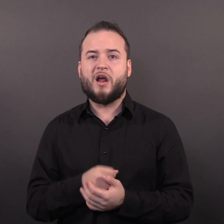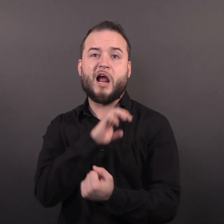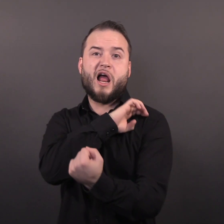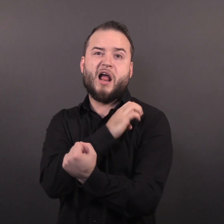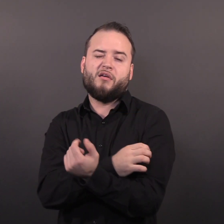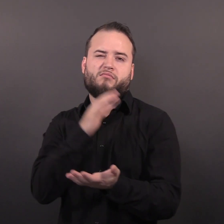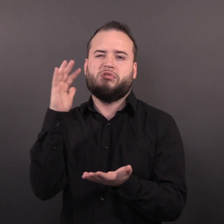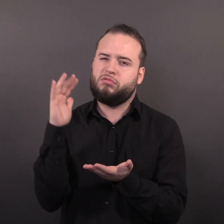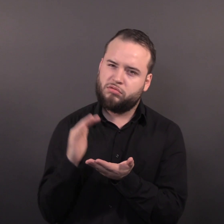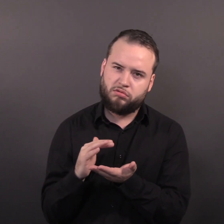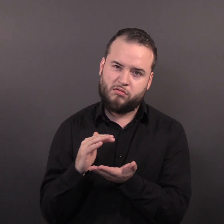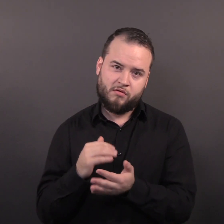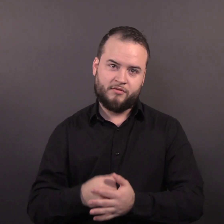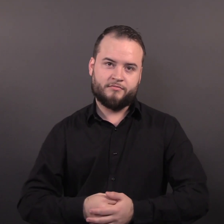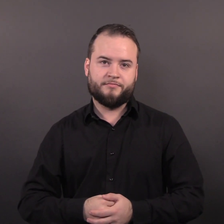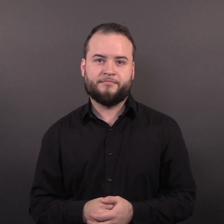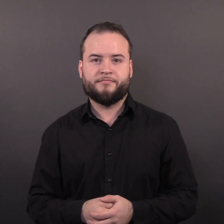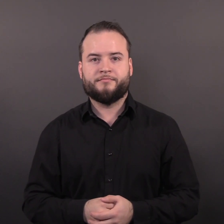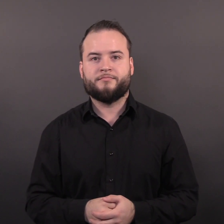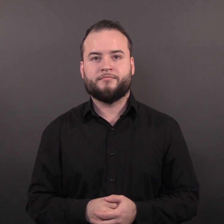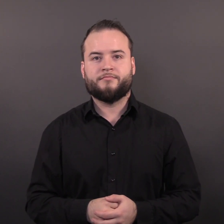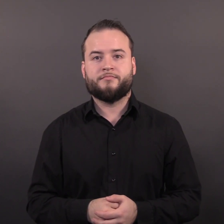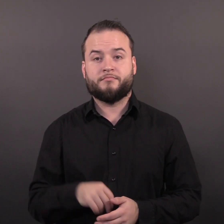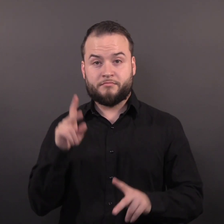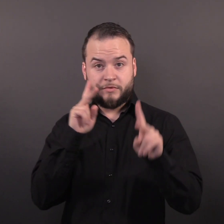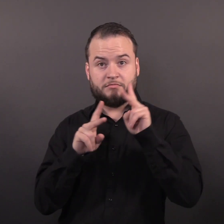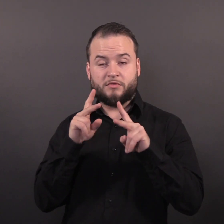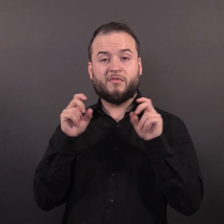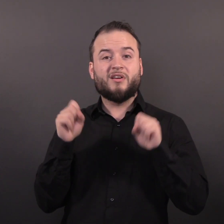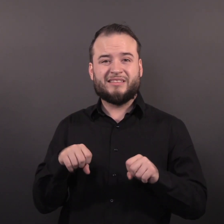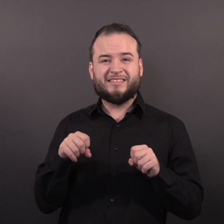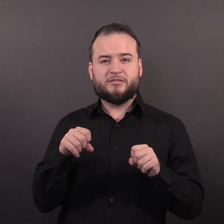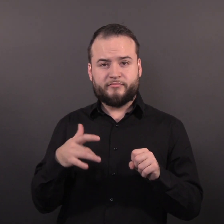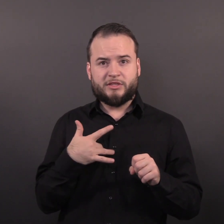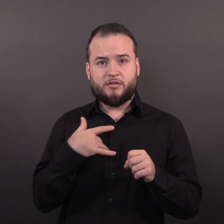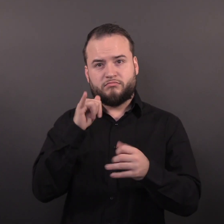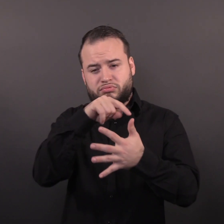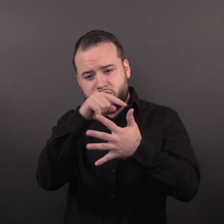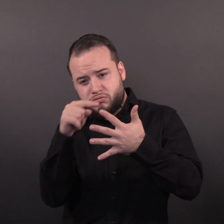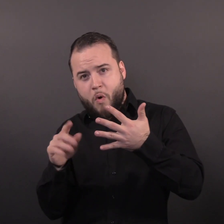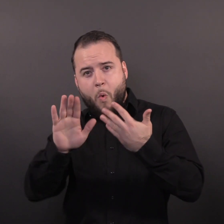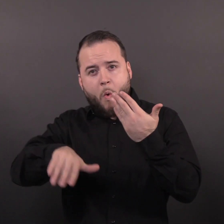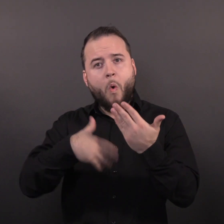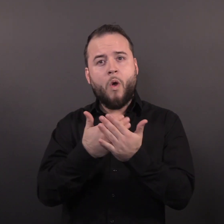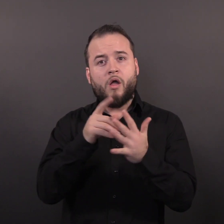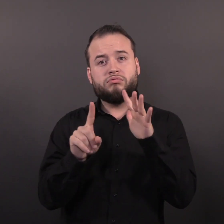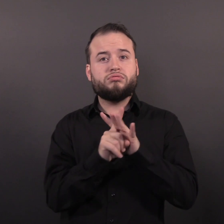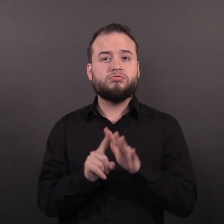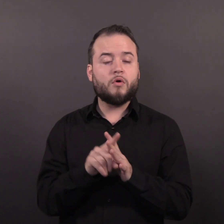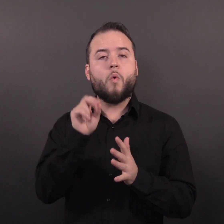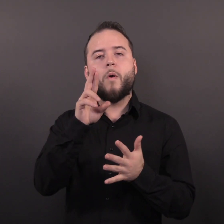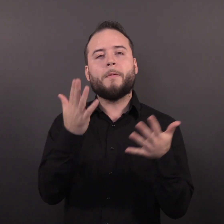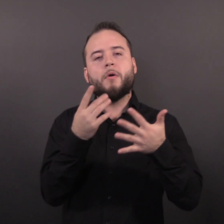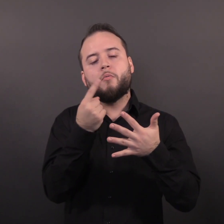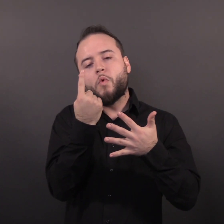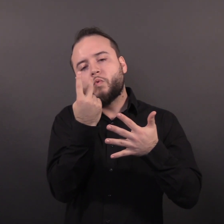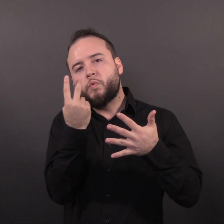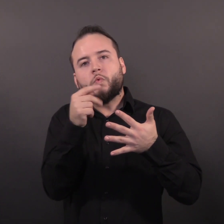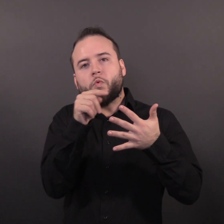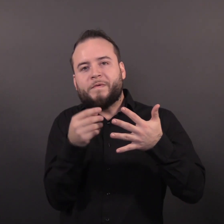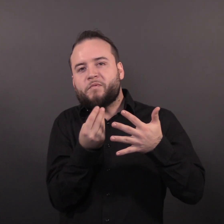People may experience all or only a few of these symptoms. While some people have mild symptoms,